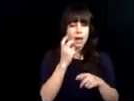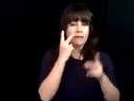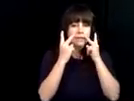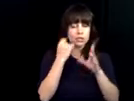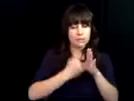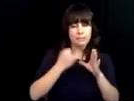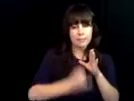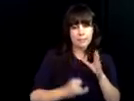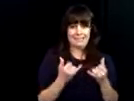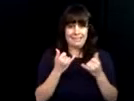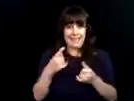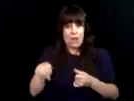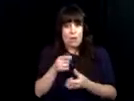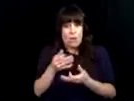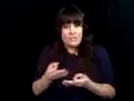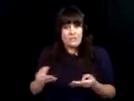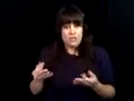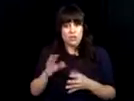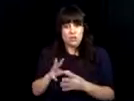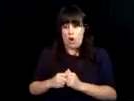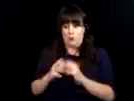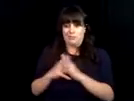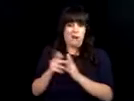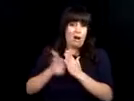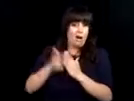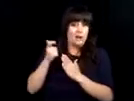have made a difference in the lives of vision impaired and blind individuals